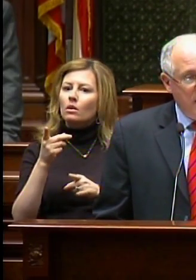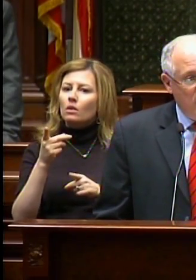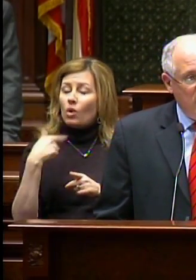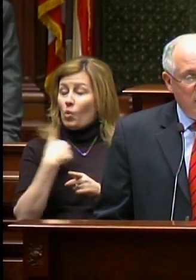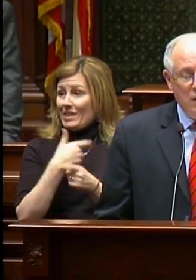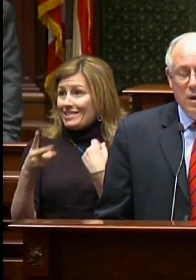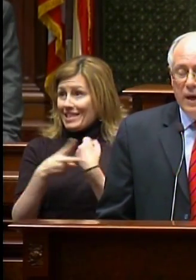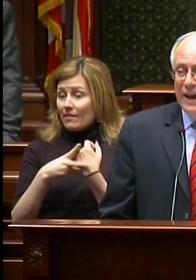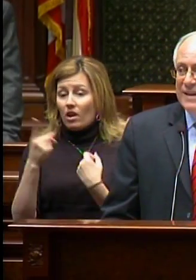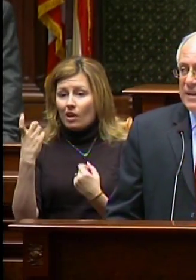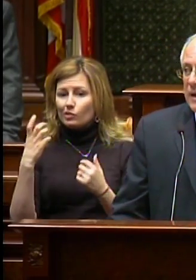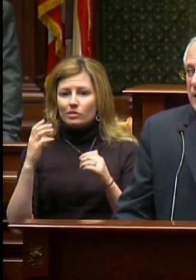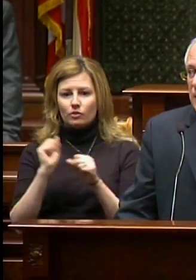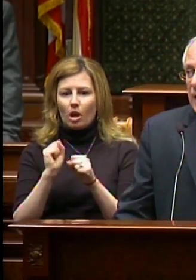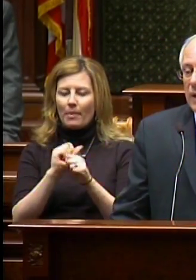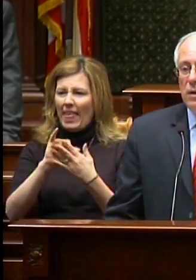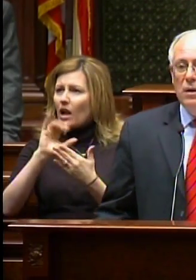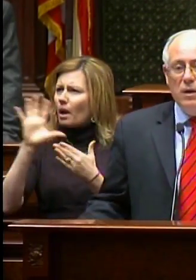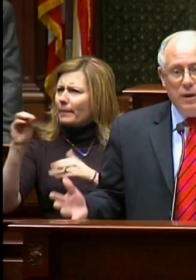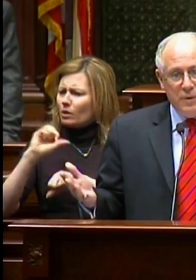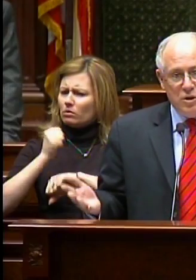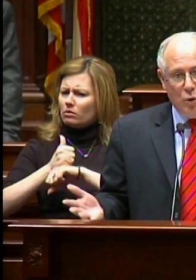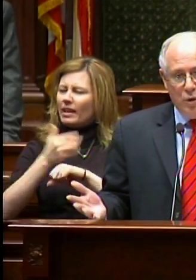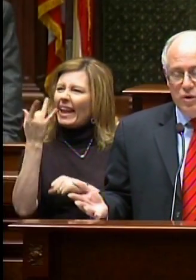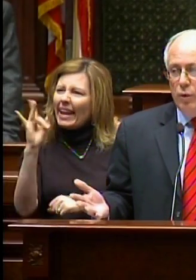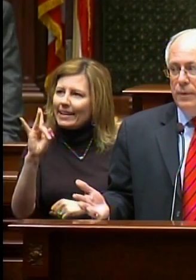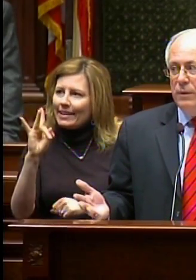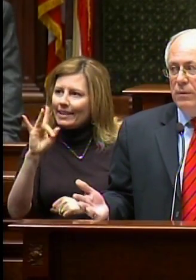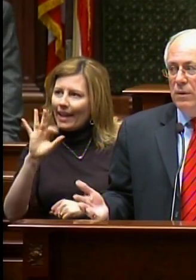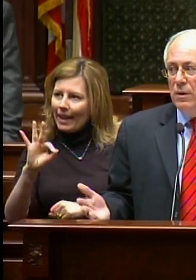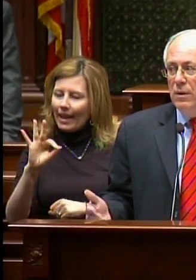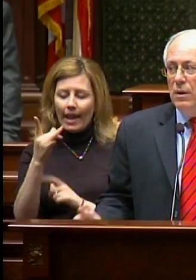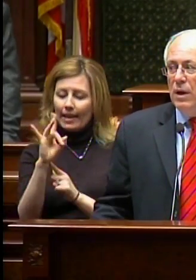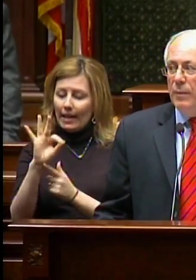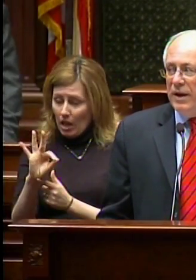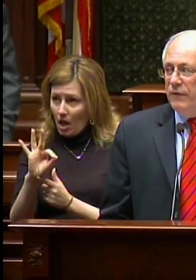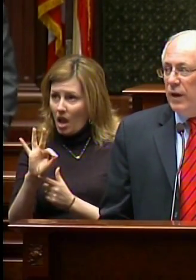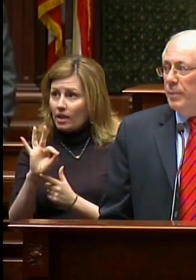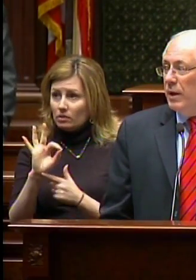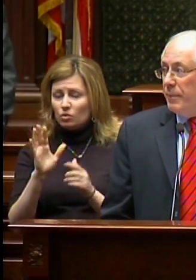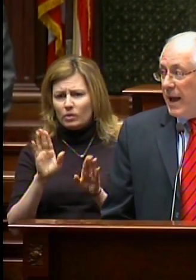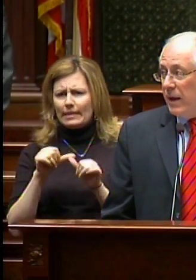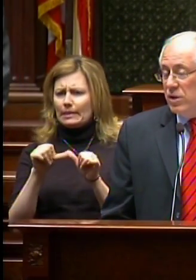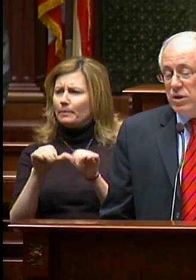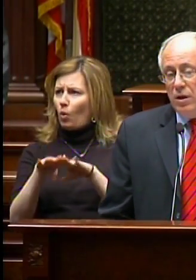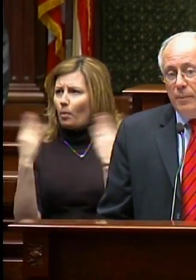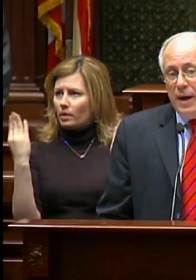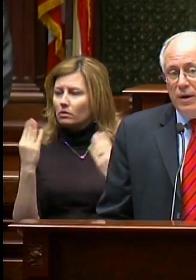founded in 1889 keep its doors open. And by developing a package that combined